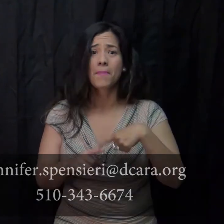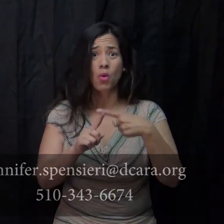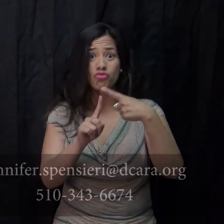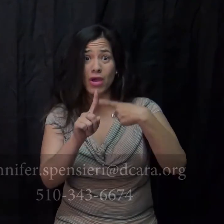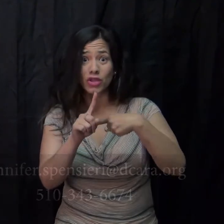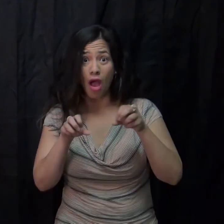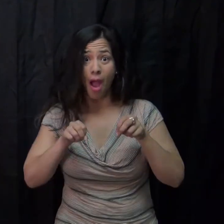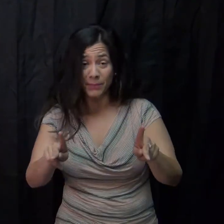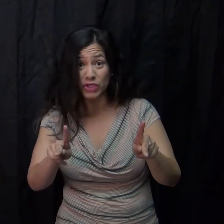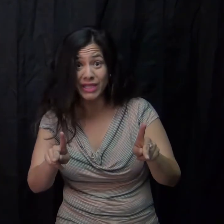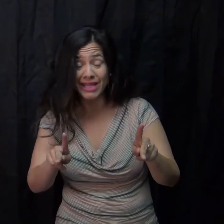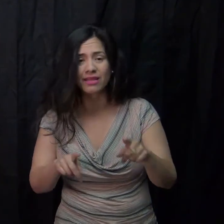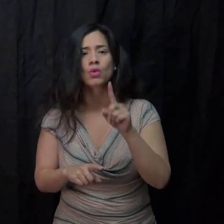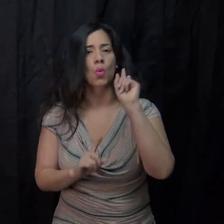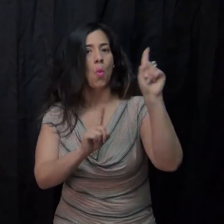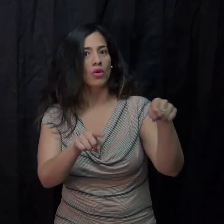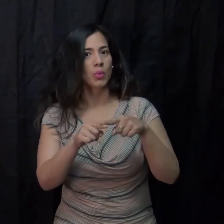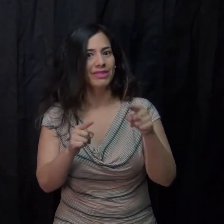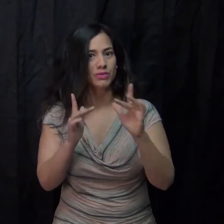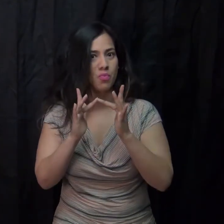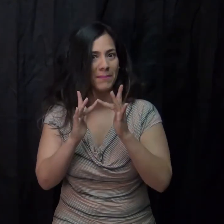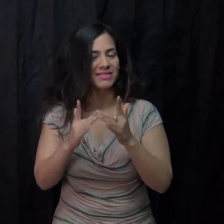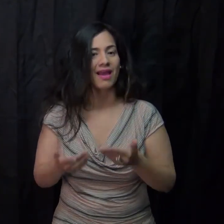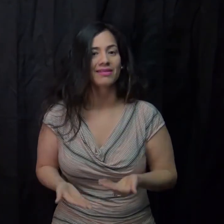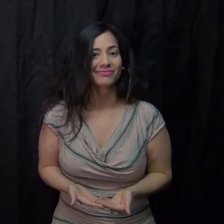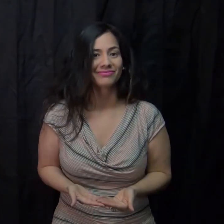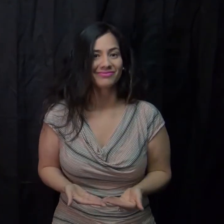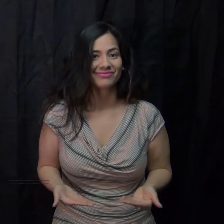If you are curious to see what other rental opportunities are there- go to this website